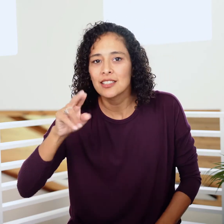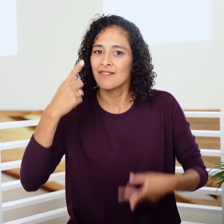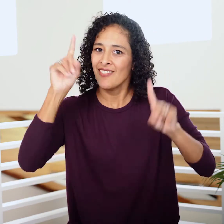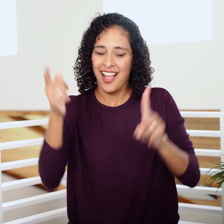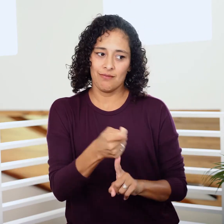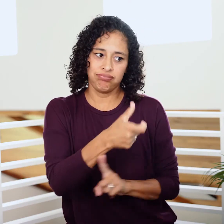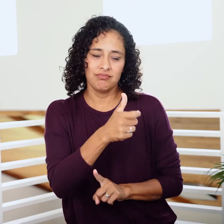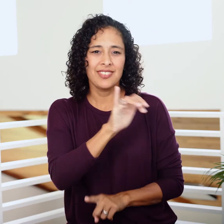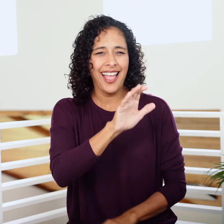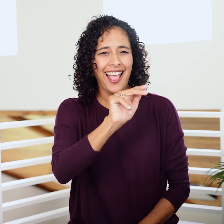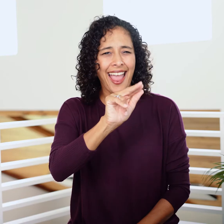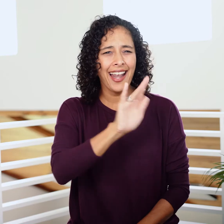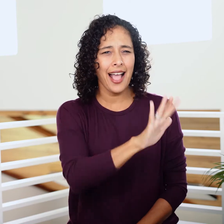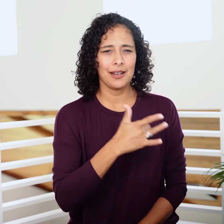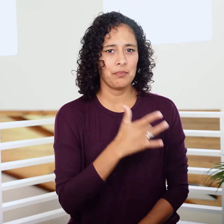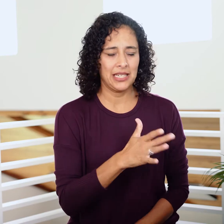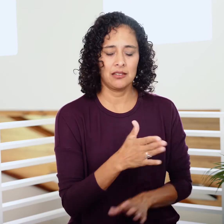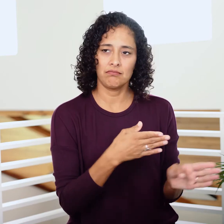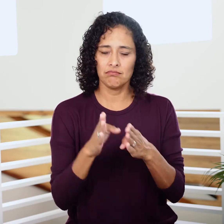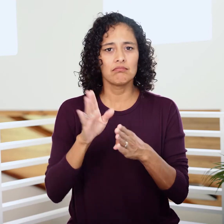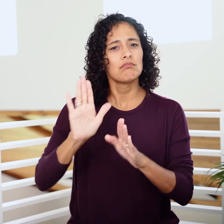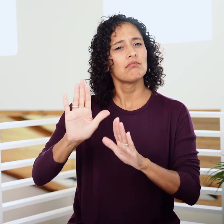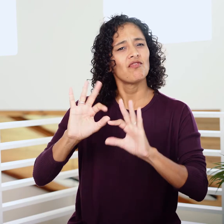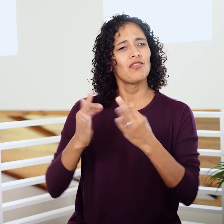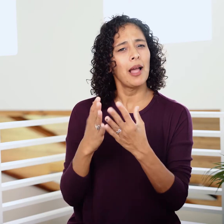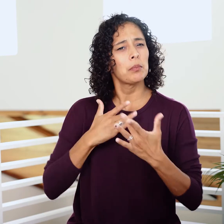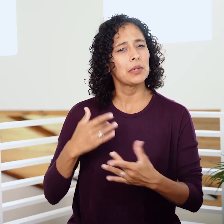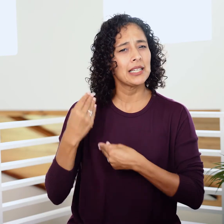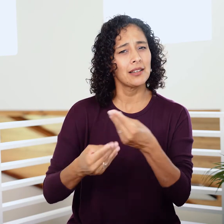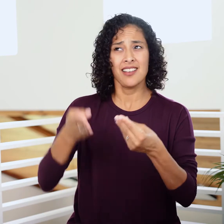Not a Canaanite memorial, not a pagan ritual—an altar.